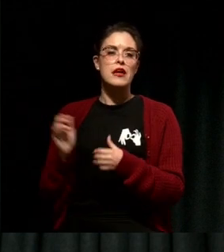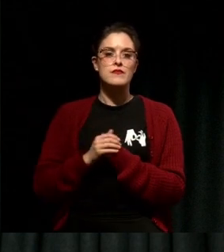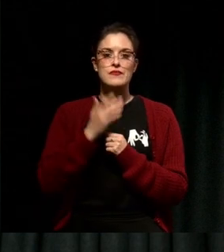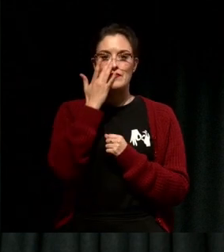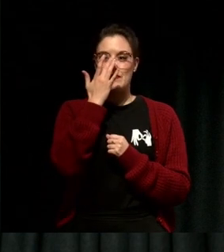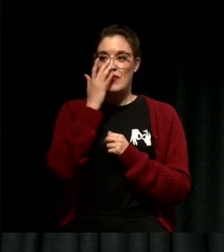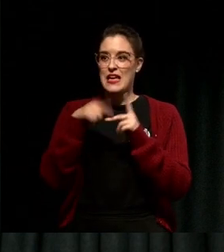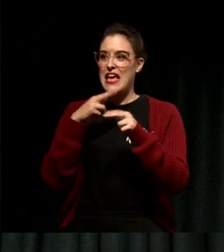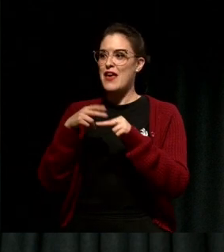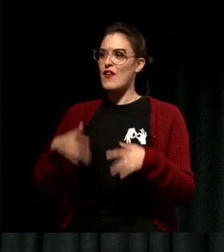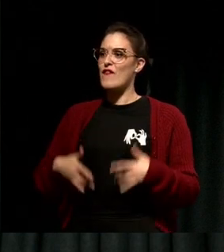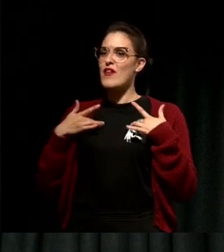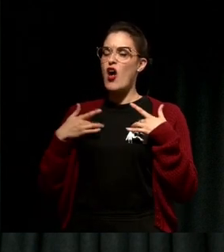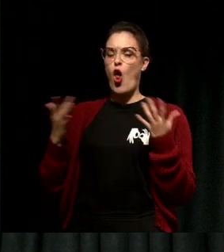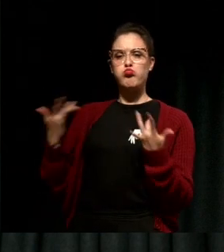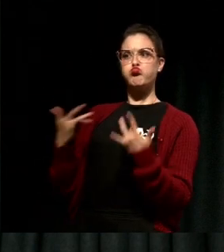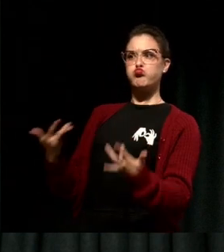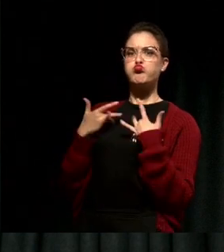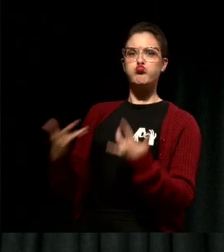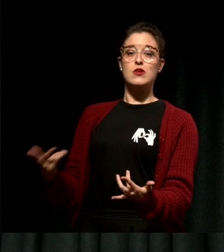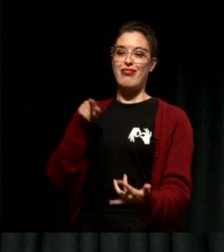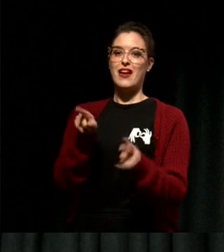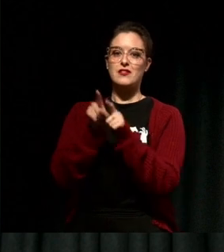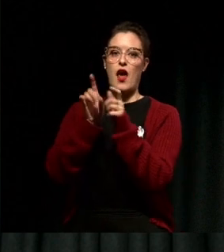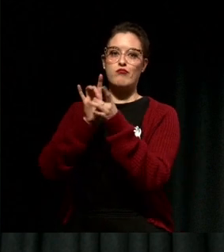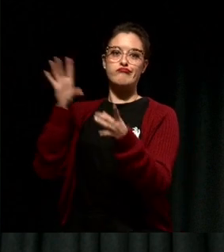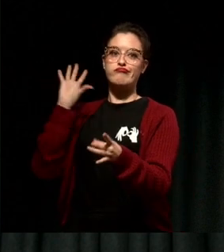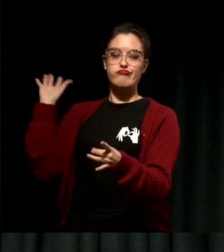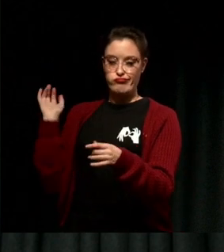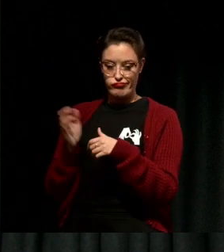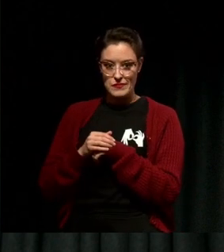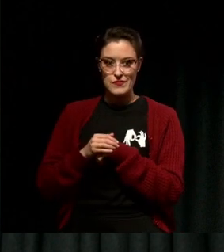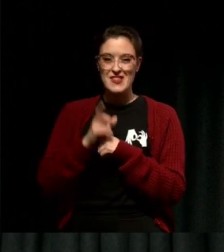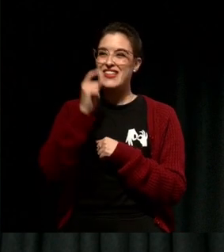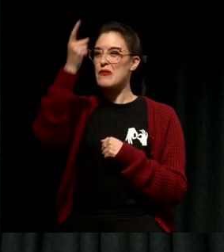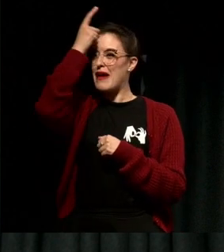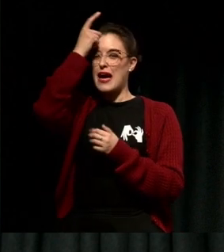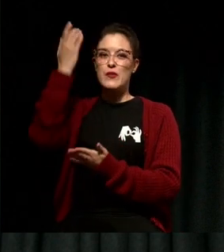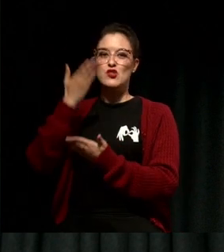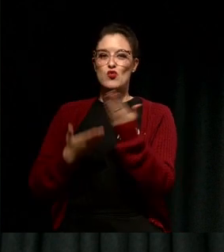making and finding solutions, we can find ourselves making up a story about what's happening to us.